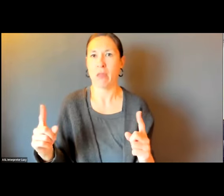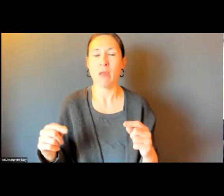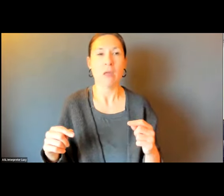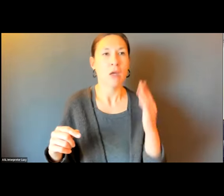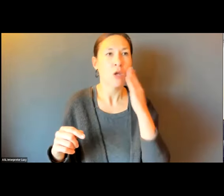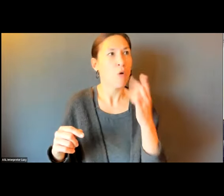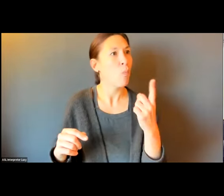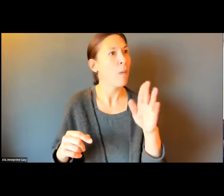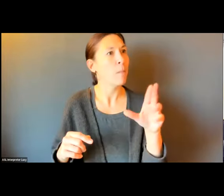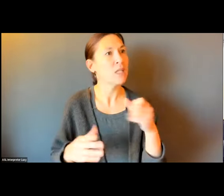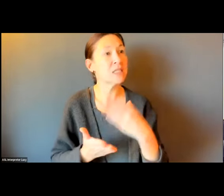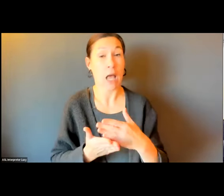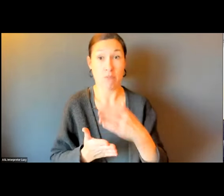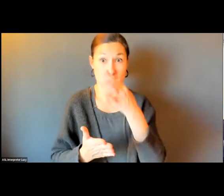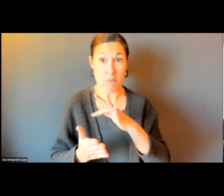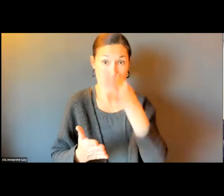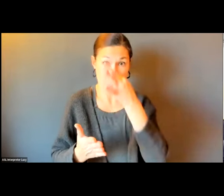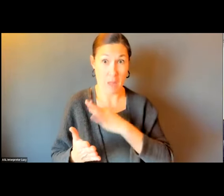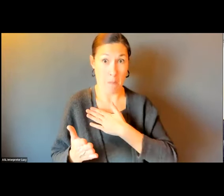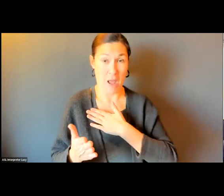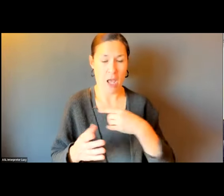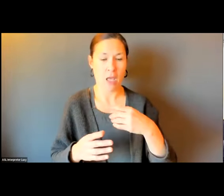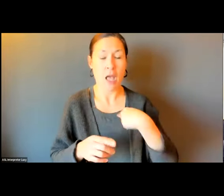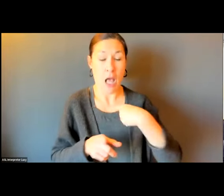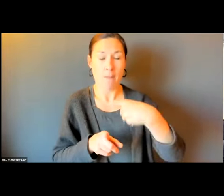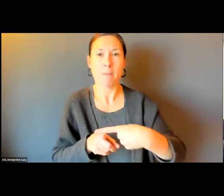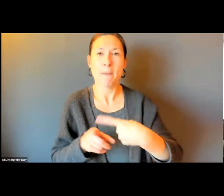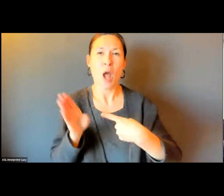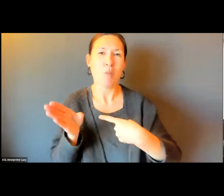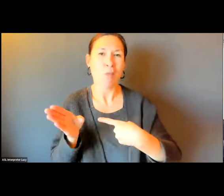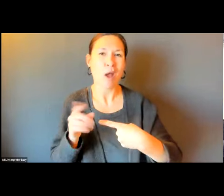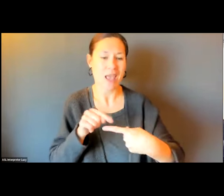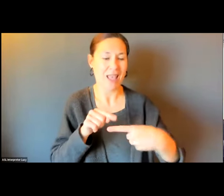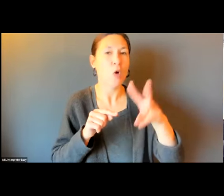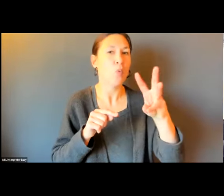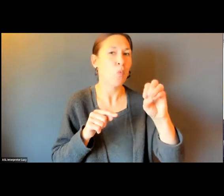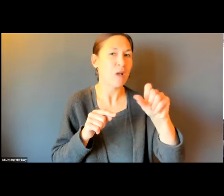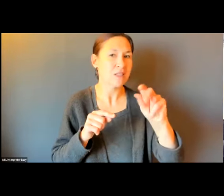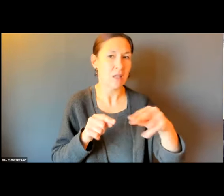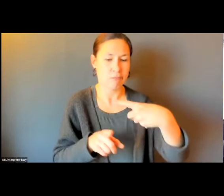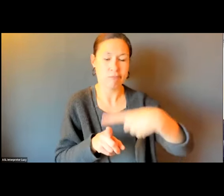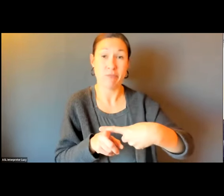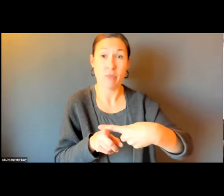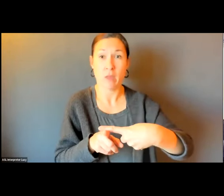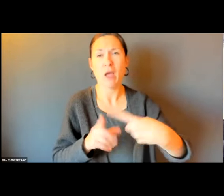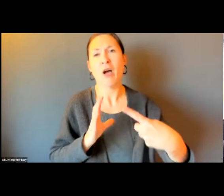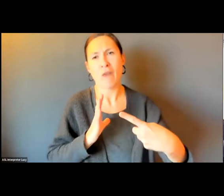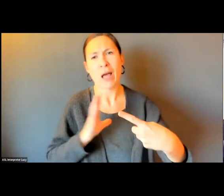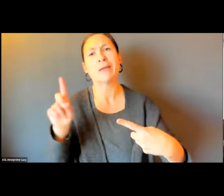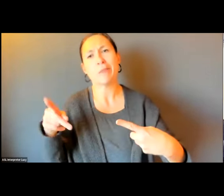WITHIN A LOT OF -- A LOT OF STOPS IN THE MUNICIPALITIES. FOR INSTANCE, THE BUS STOP IN FRONT OF ME, AT WESTIN AND